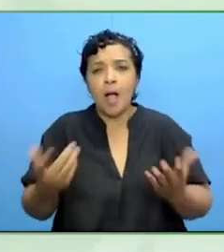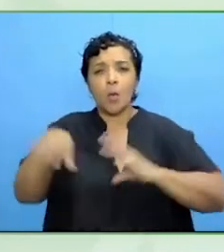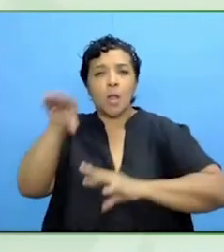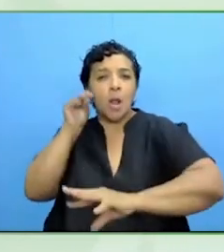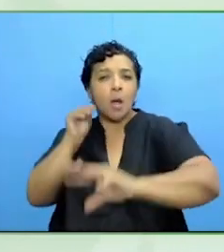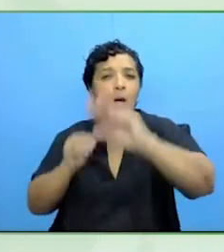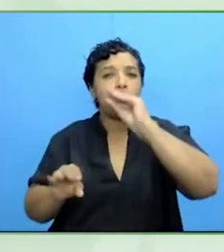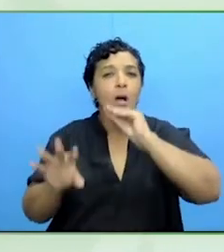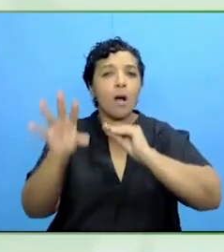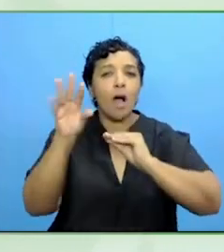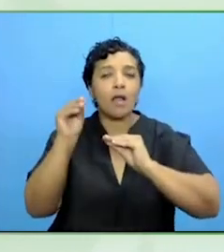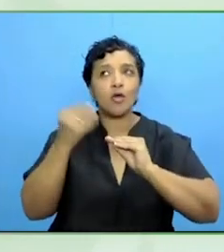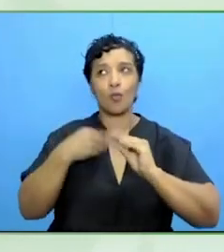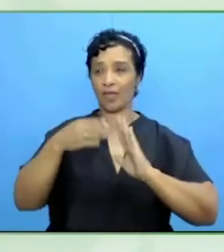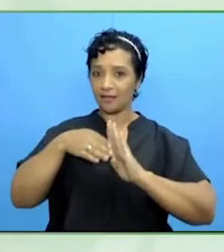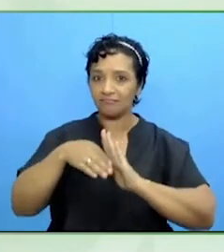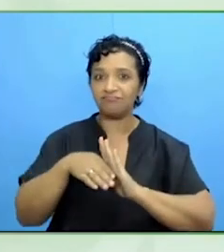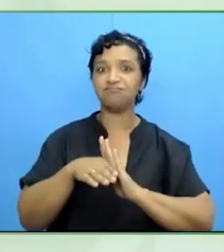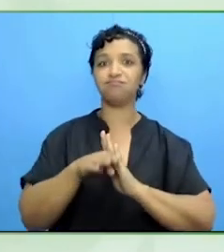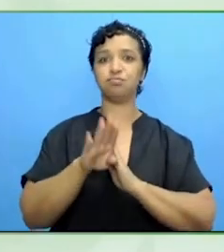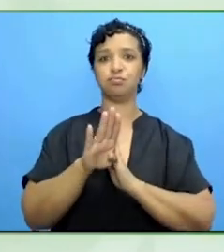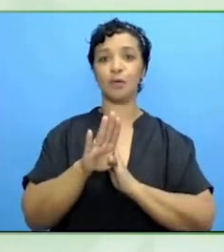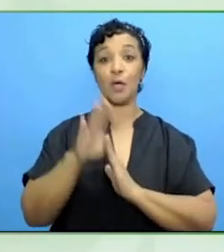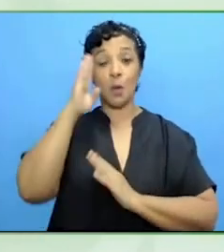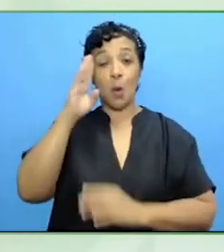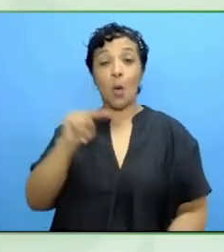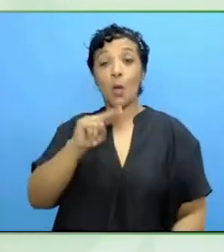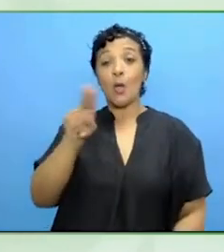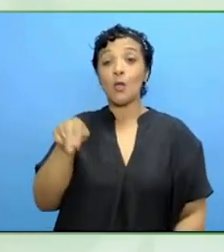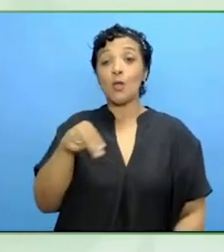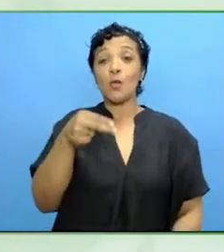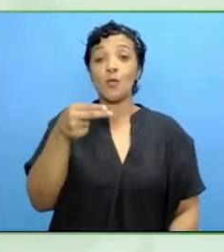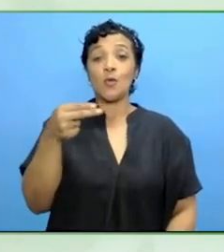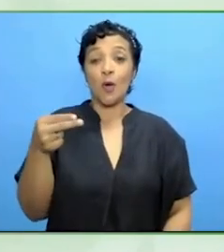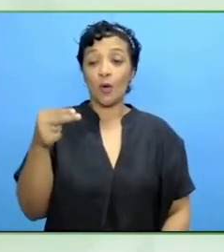single euro goes to deliver impact?